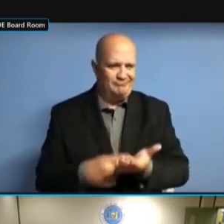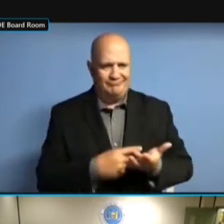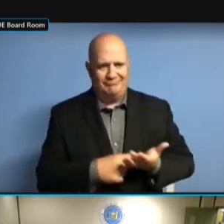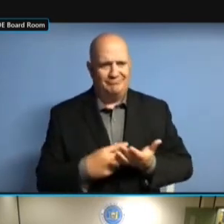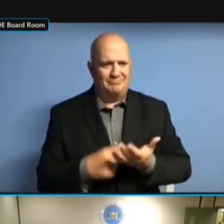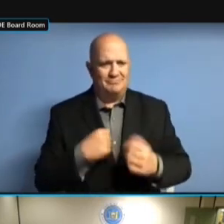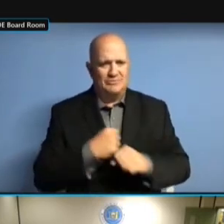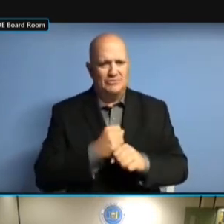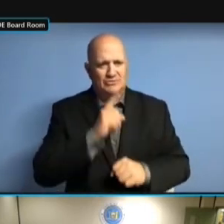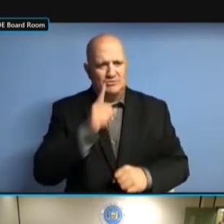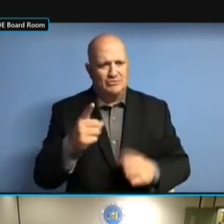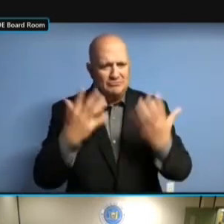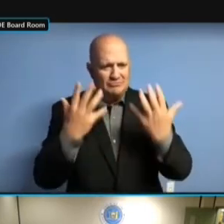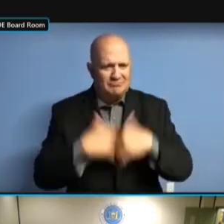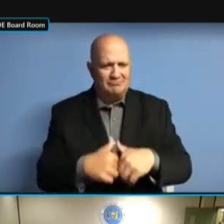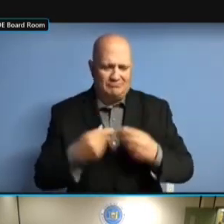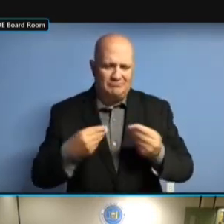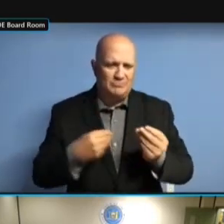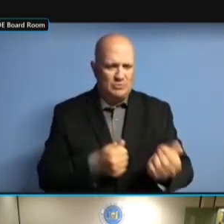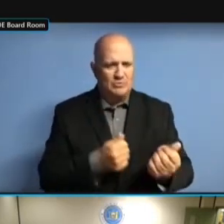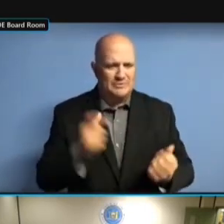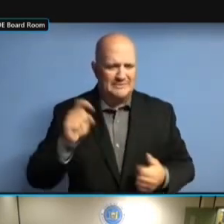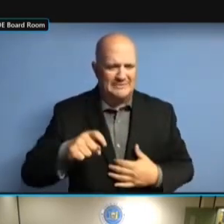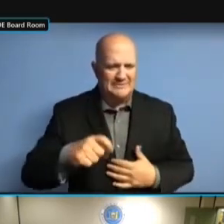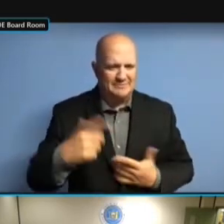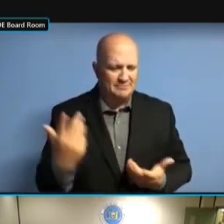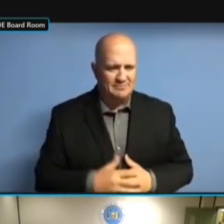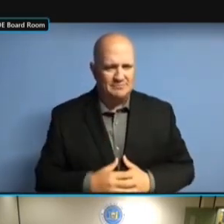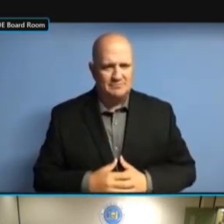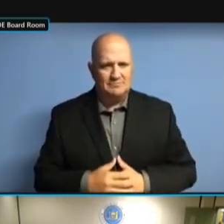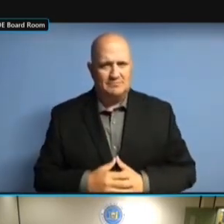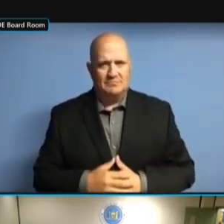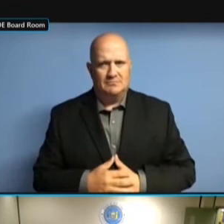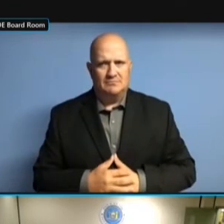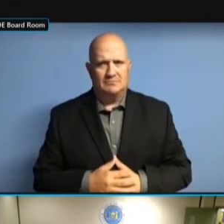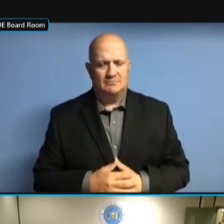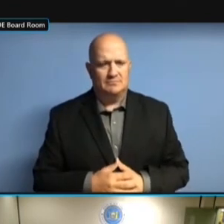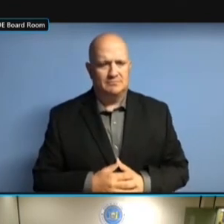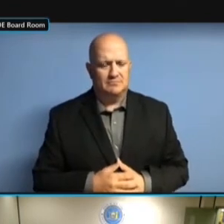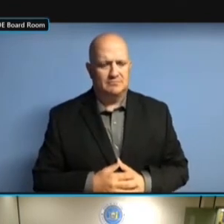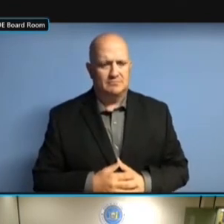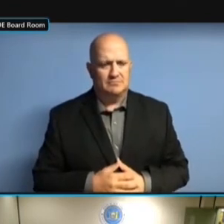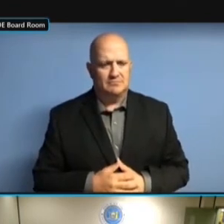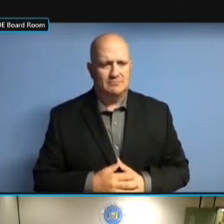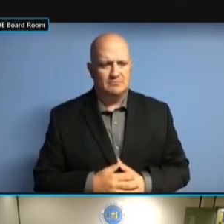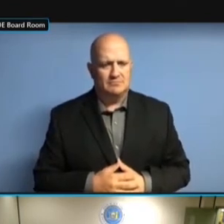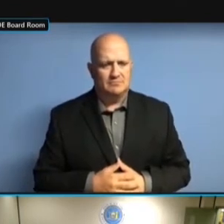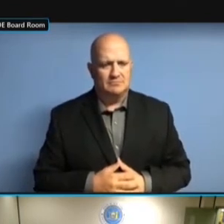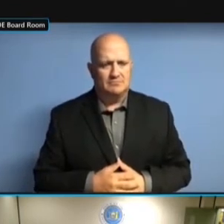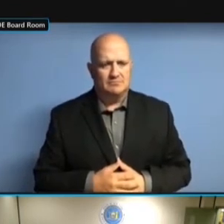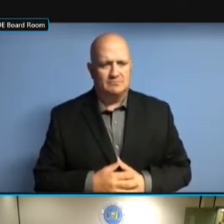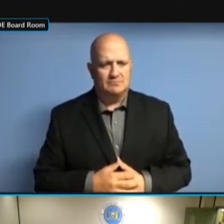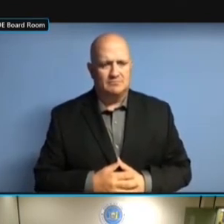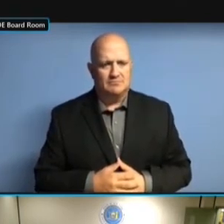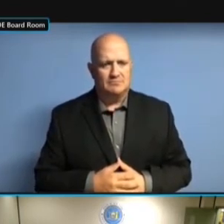OPPENHEIMER. OPPENHEIMER. >> OPPENHEIMER. >> I